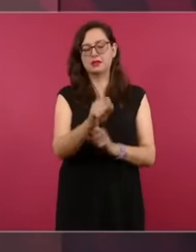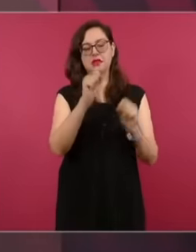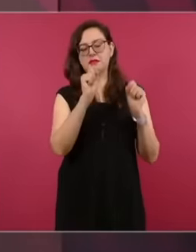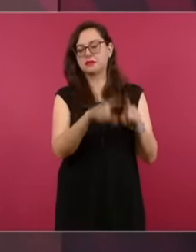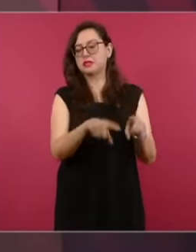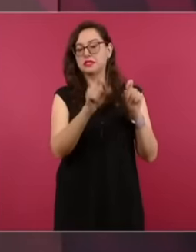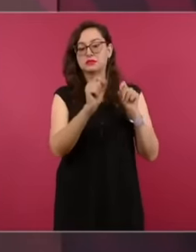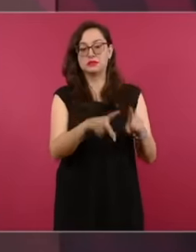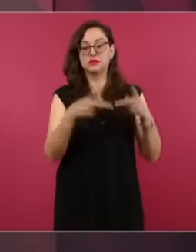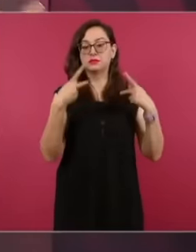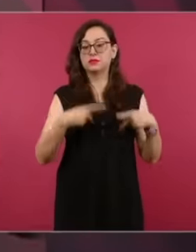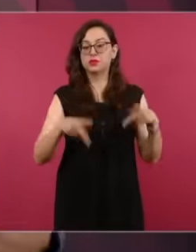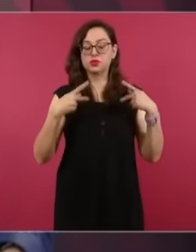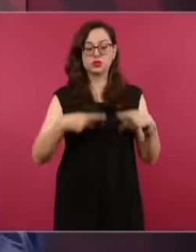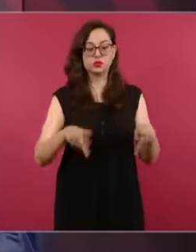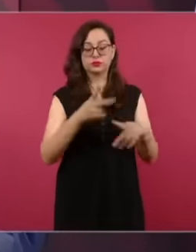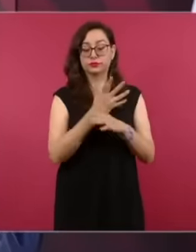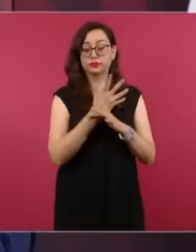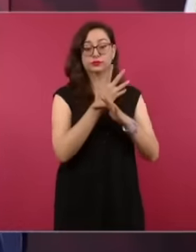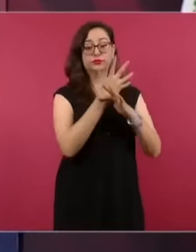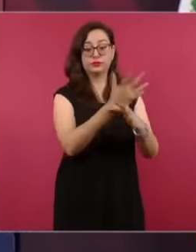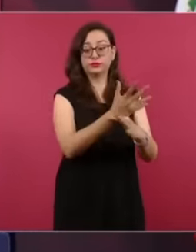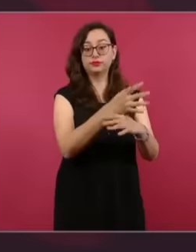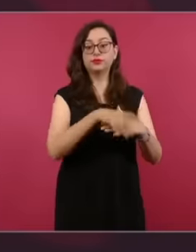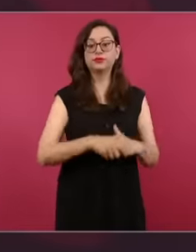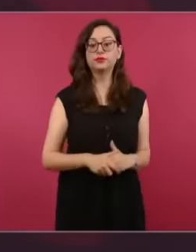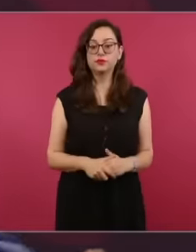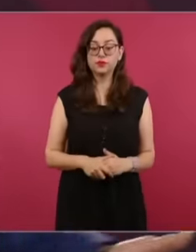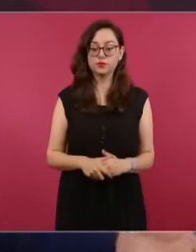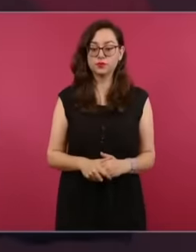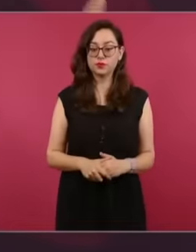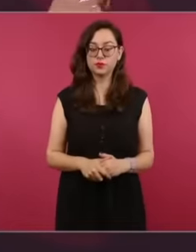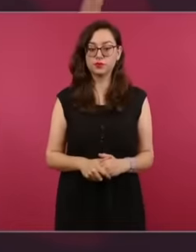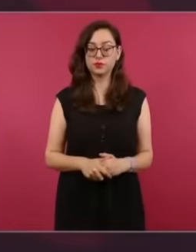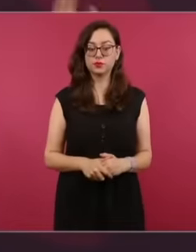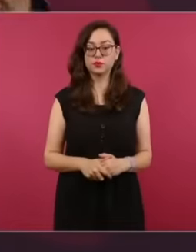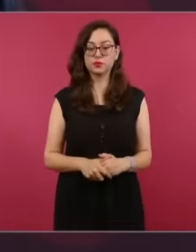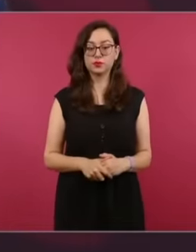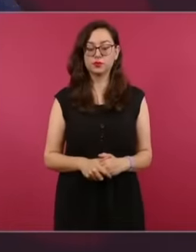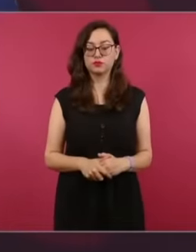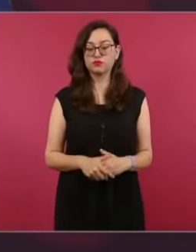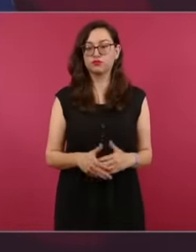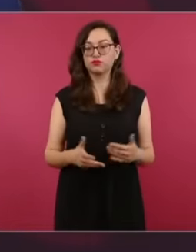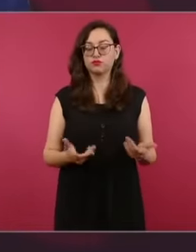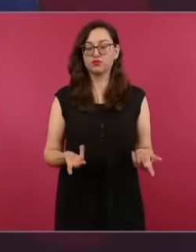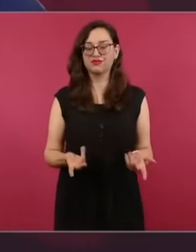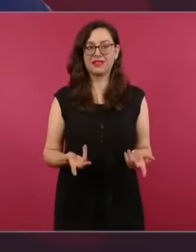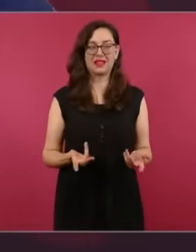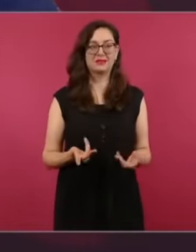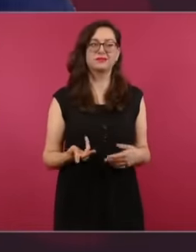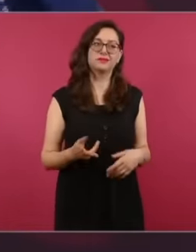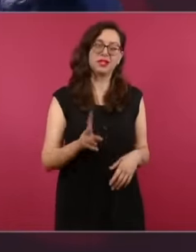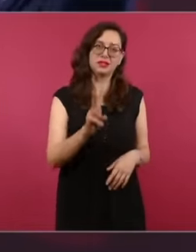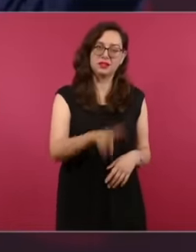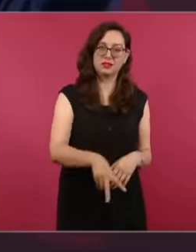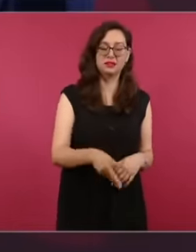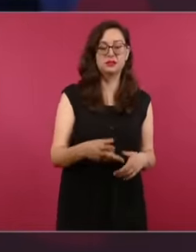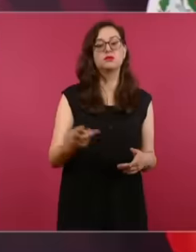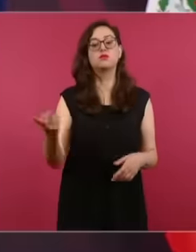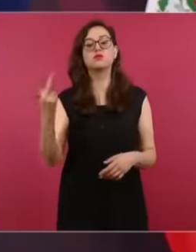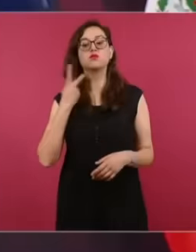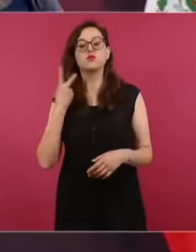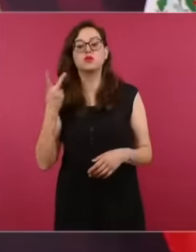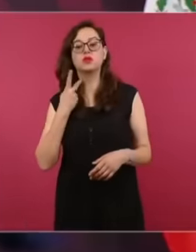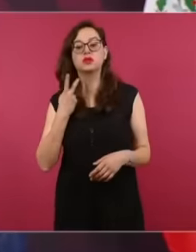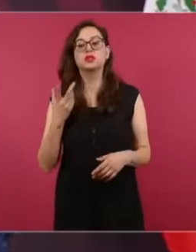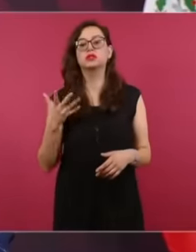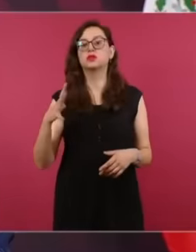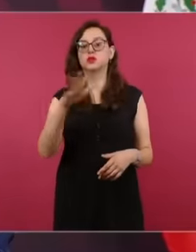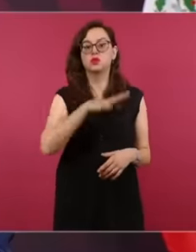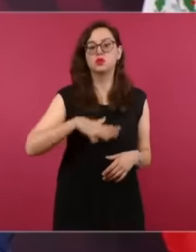has been no renewal, the transformation is also beginning in the field of laad.